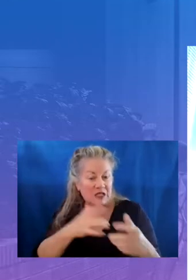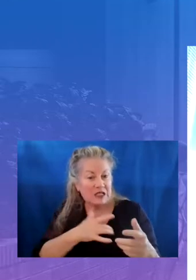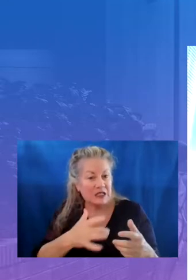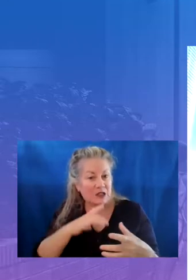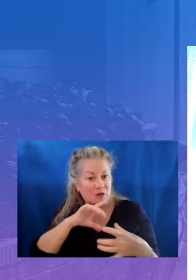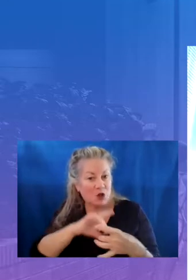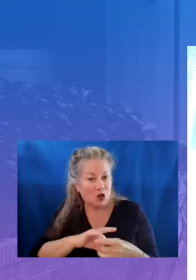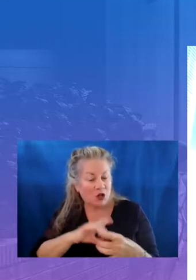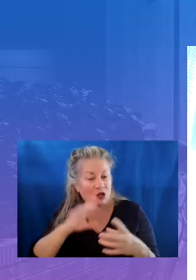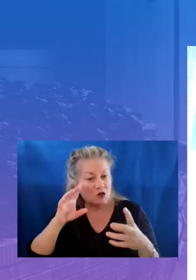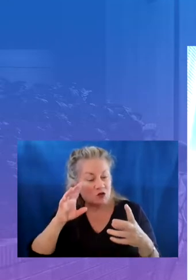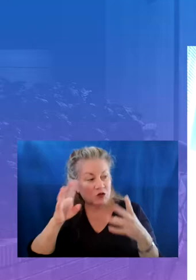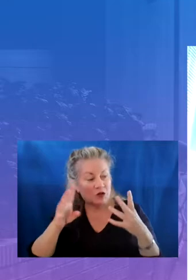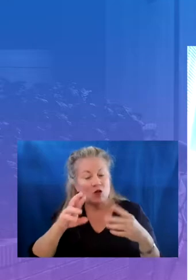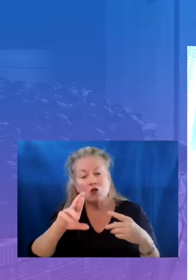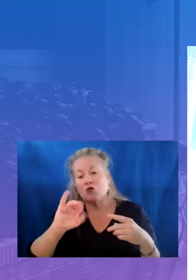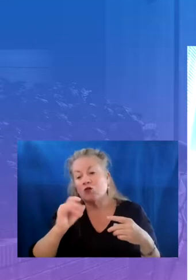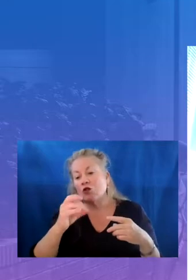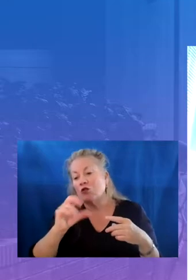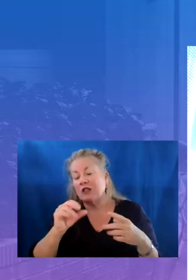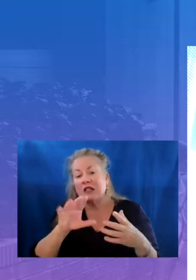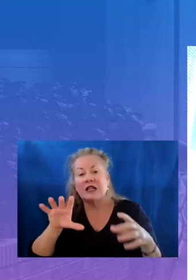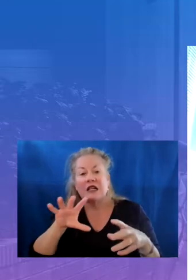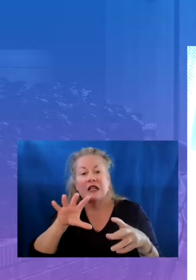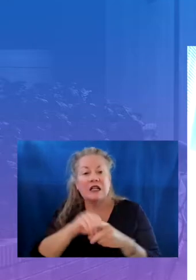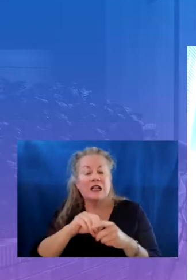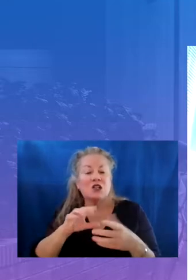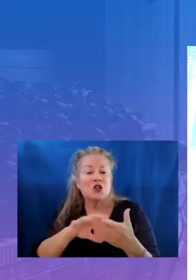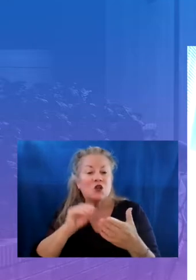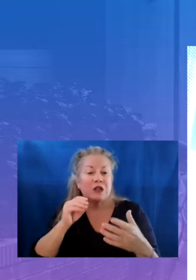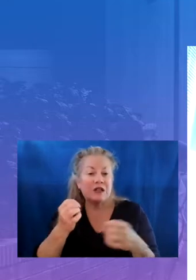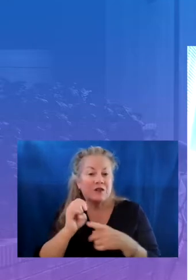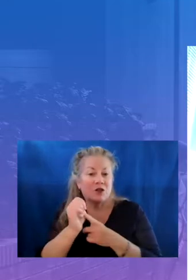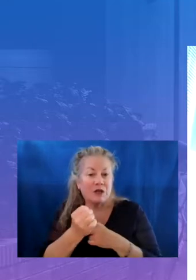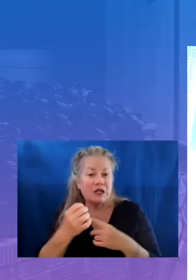rigorous and engaging learning environments and offering integrated support systems